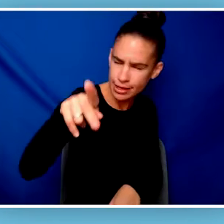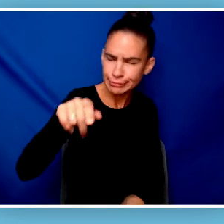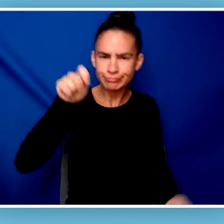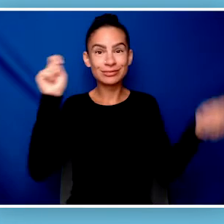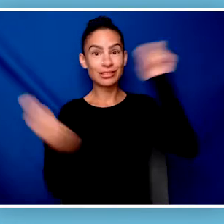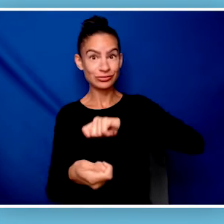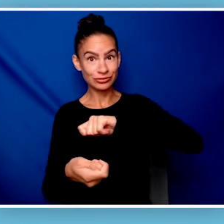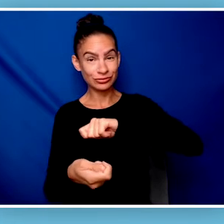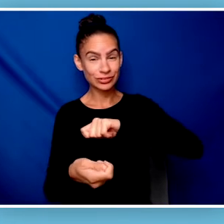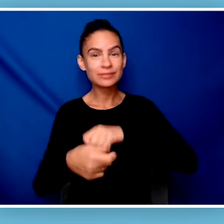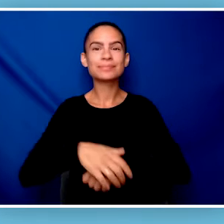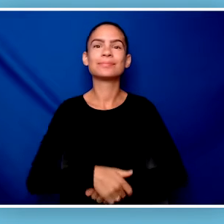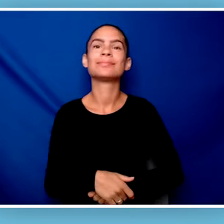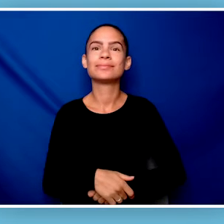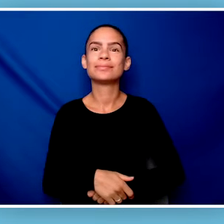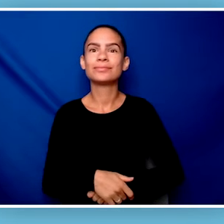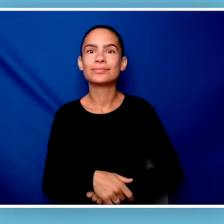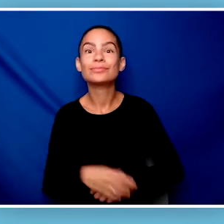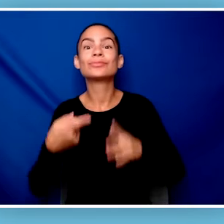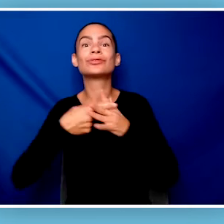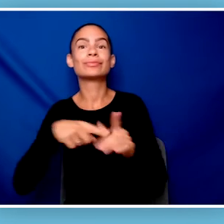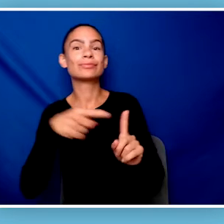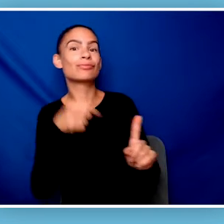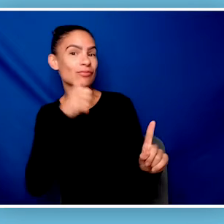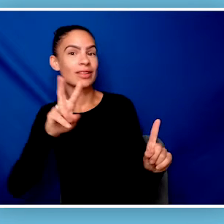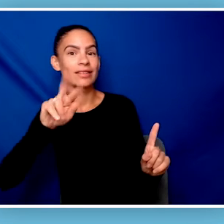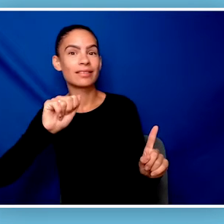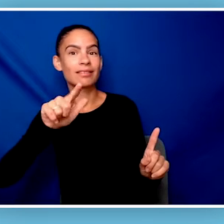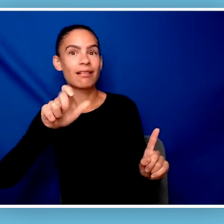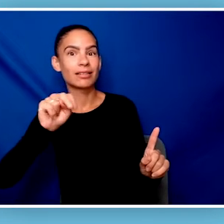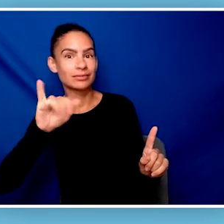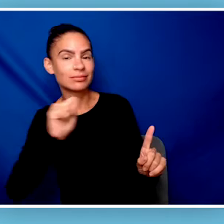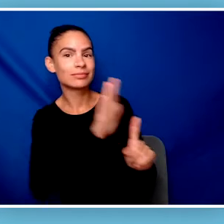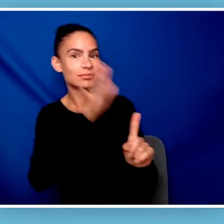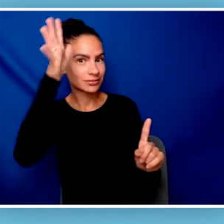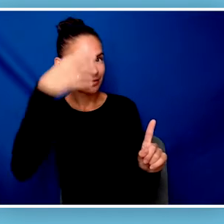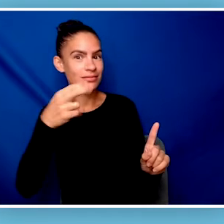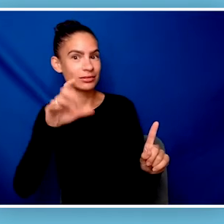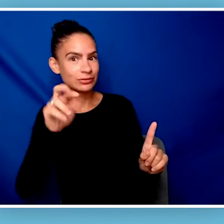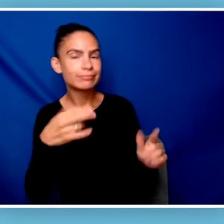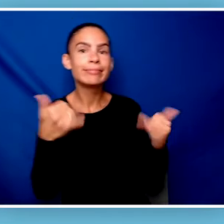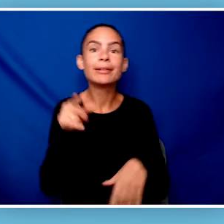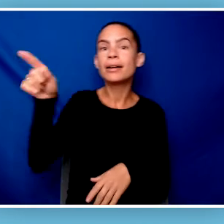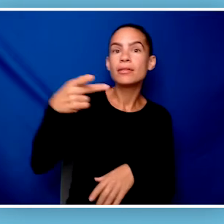to enact change. It starts with Valentina and her father playing catch at the park. [Valentina] I missed.